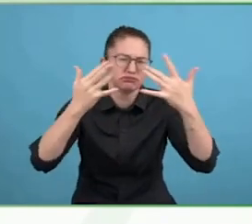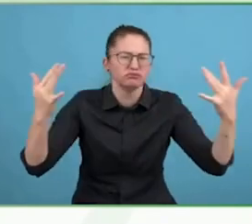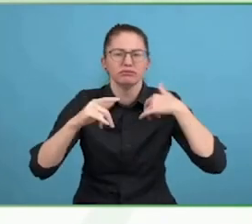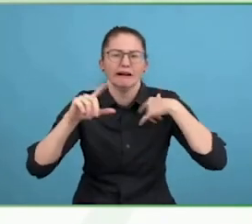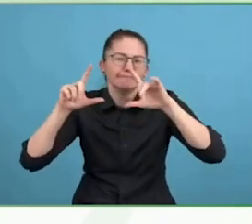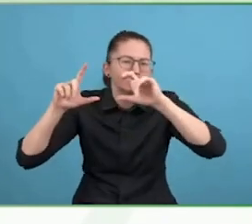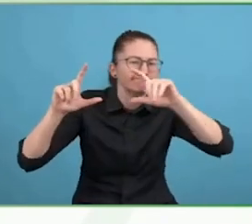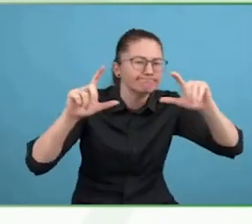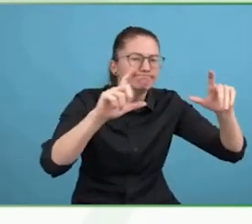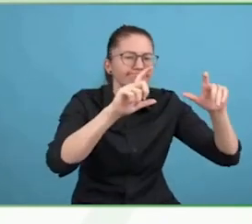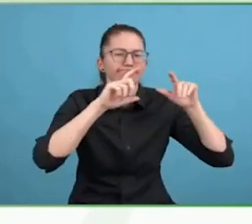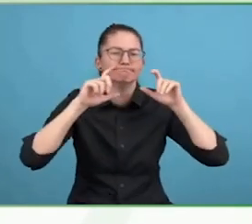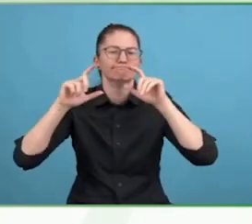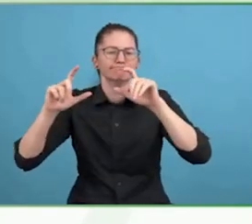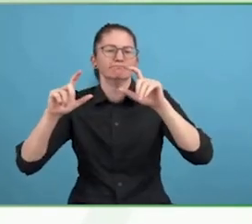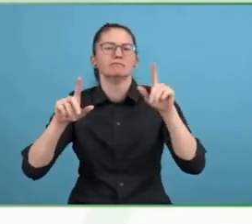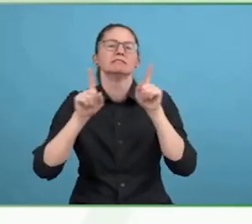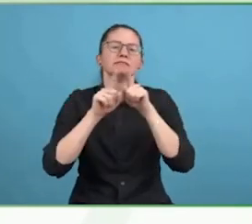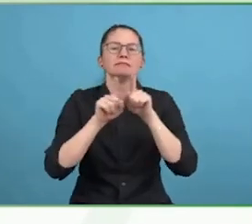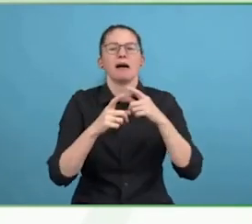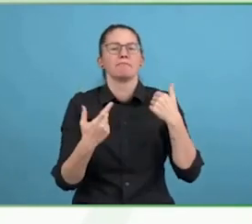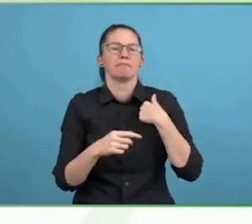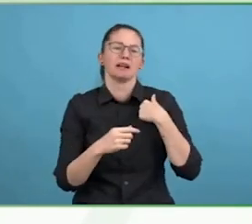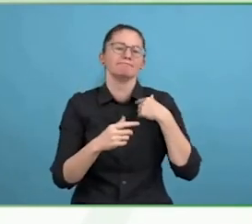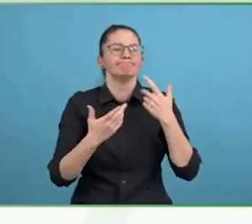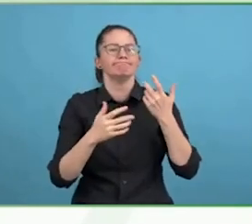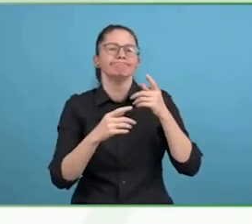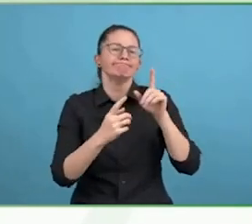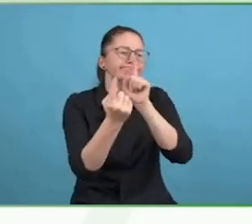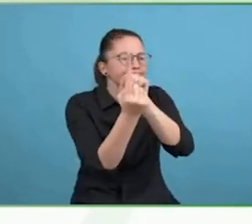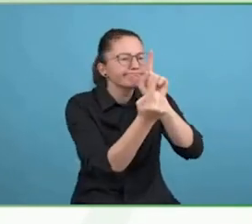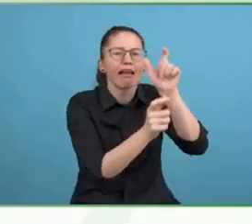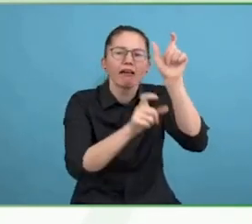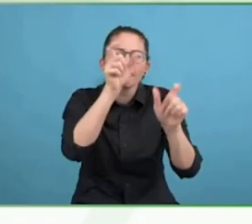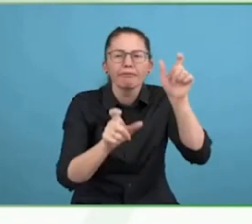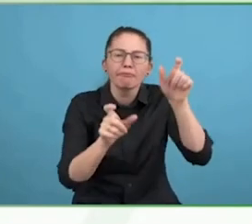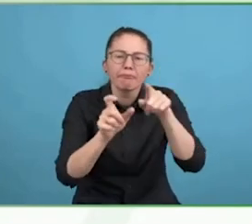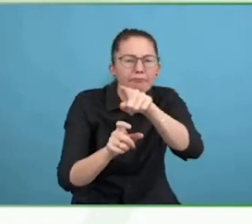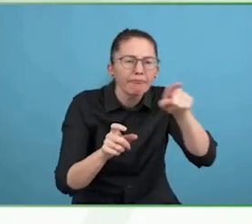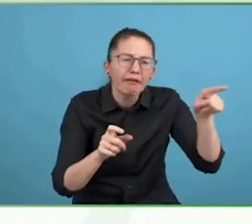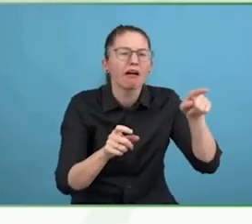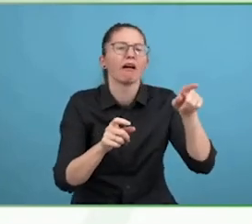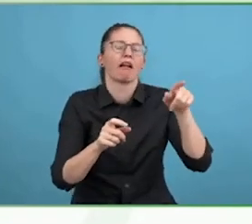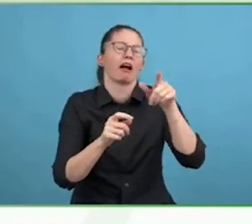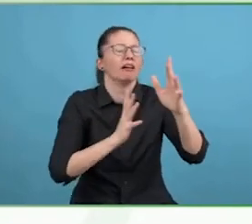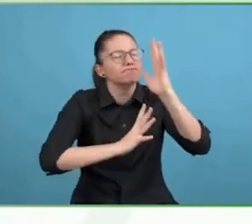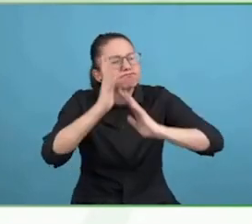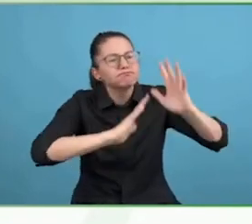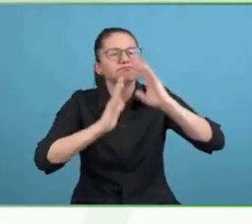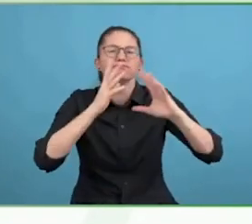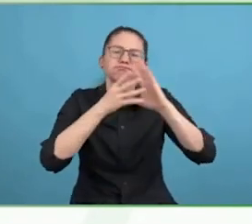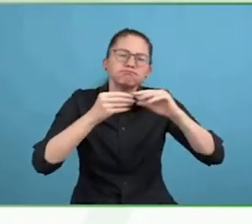We truly are beneficially led. We have no international staff, we make sure all funds raised end up